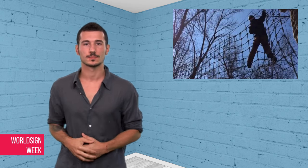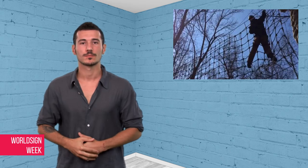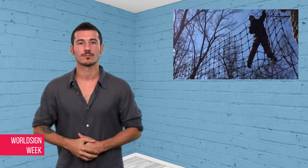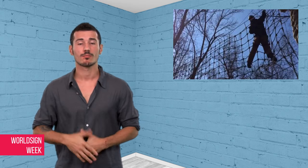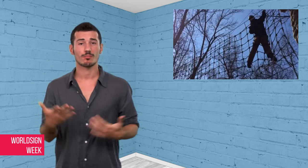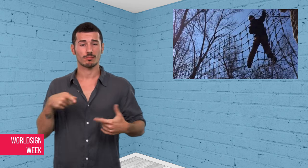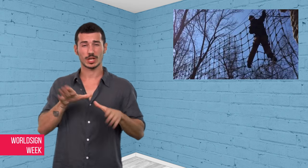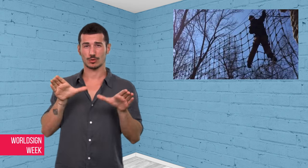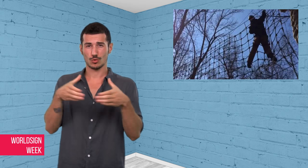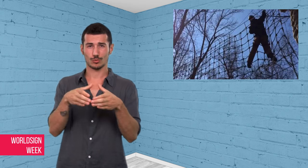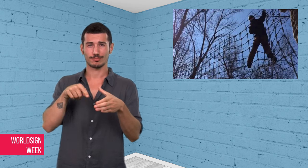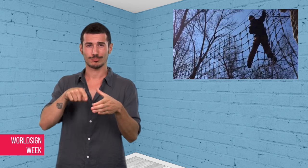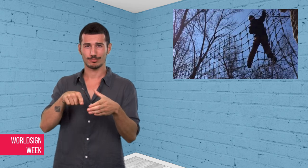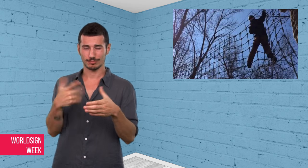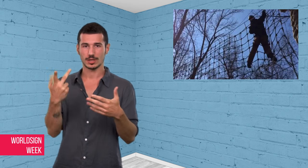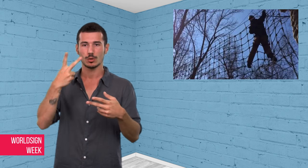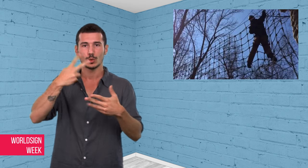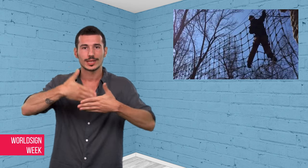in United Kingdom.